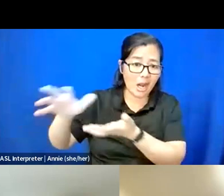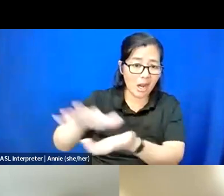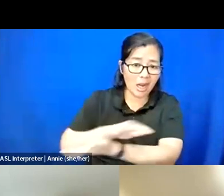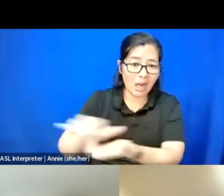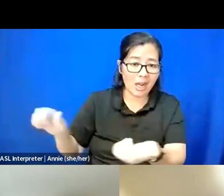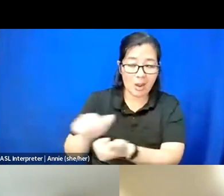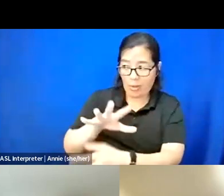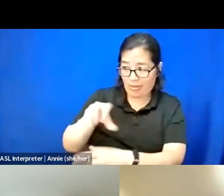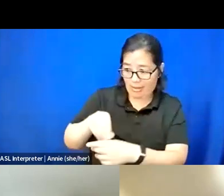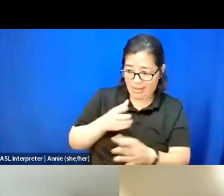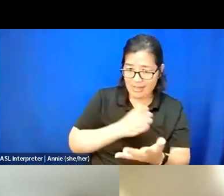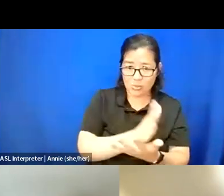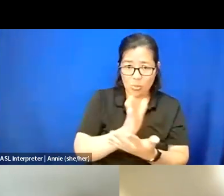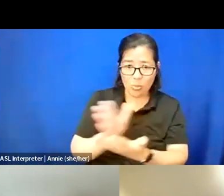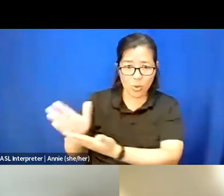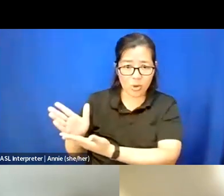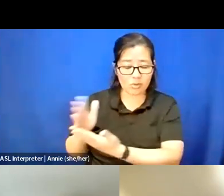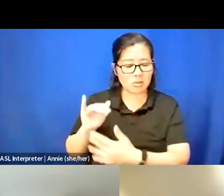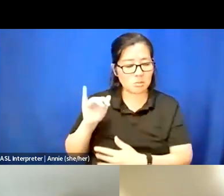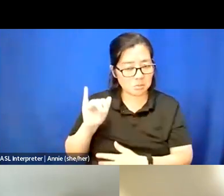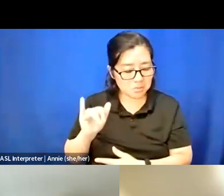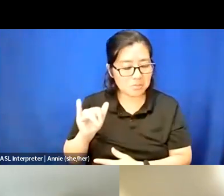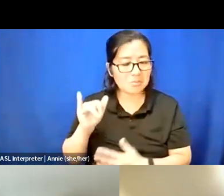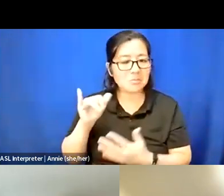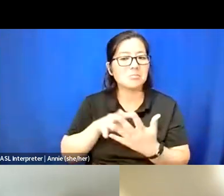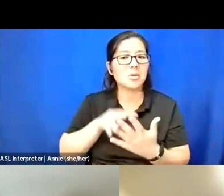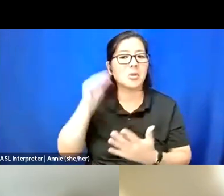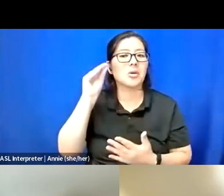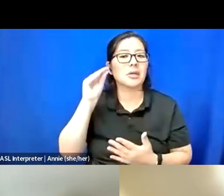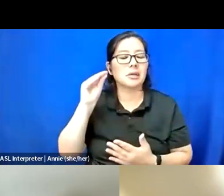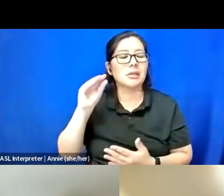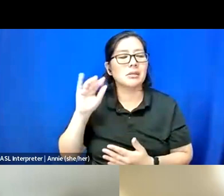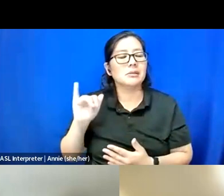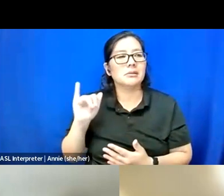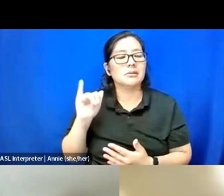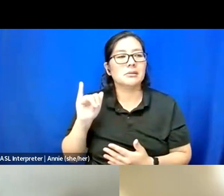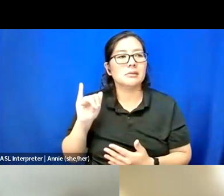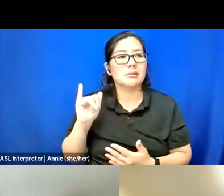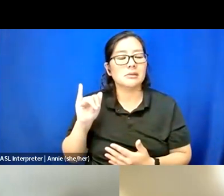And so, I think I'm also, like, learning that, like, a lot of the stuff that we're saying